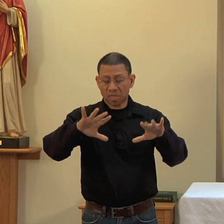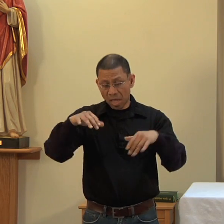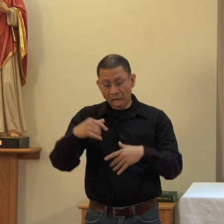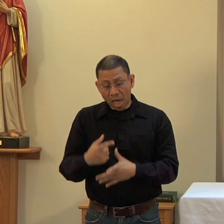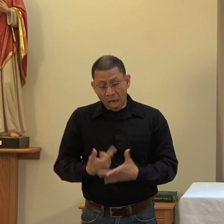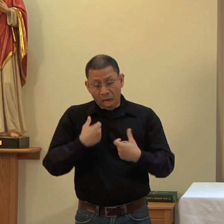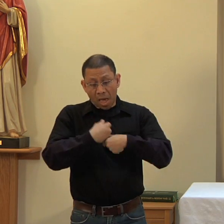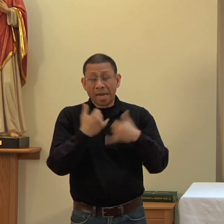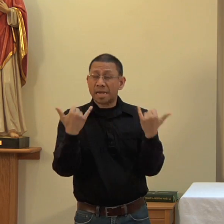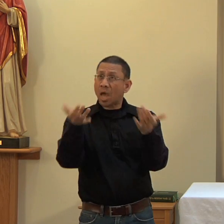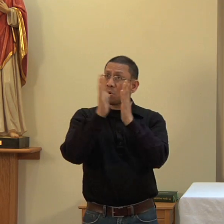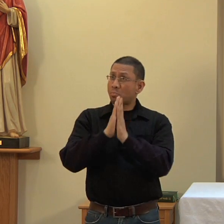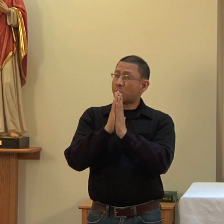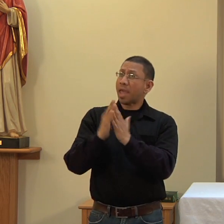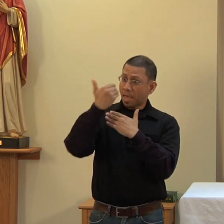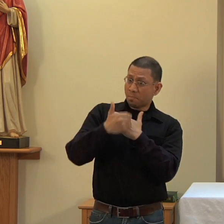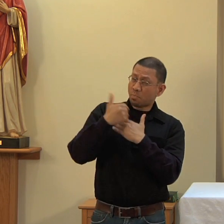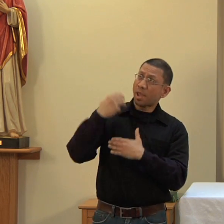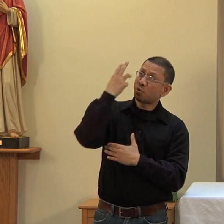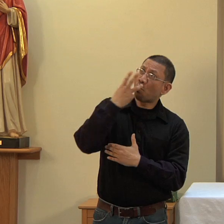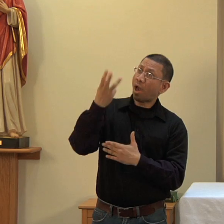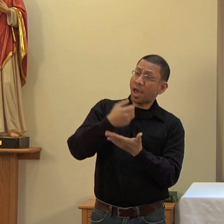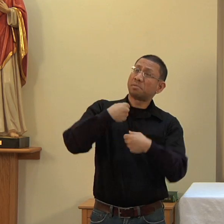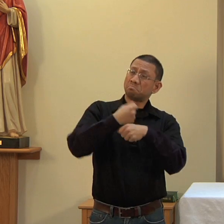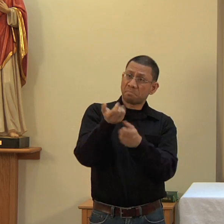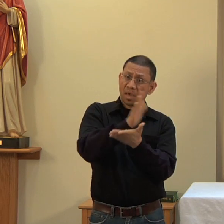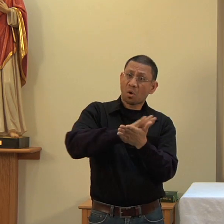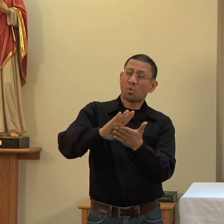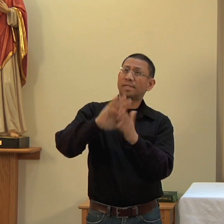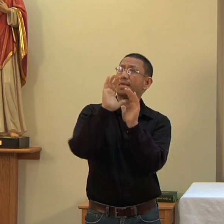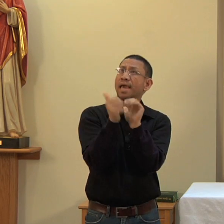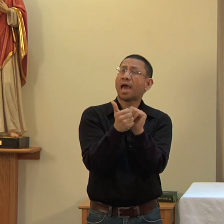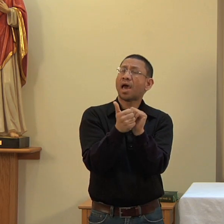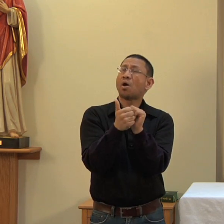these gifts, we pray, by sending down your Spirit upon them like the dewfall, so that